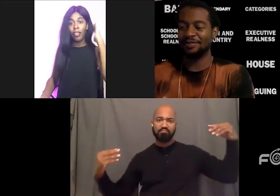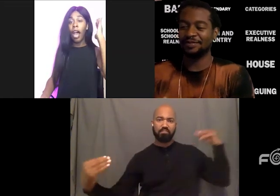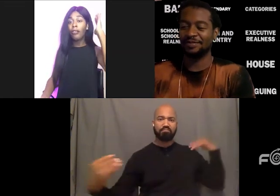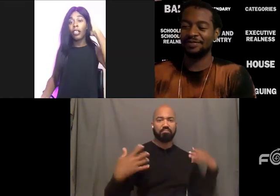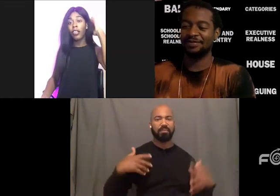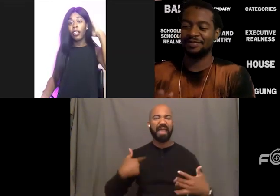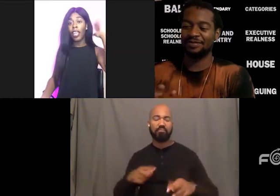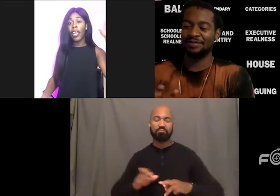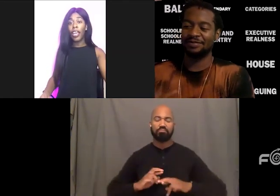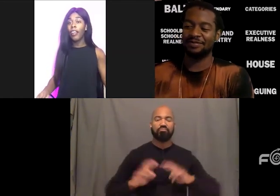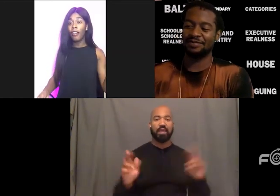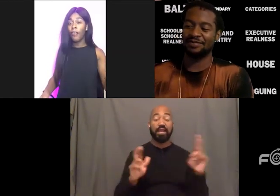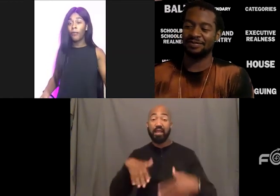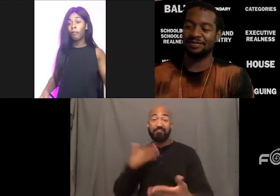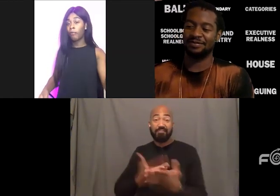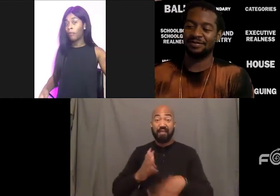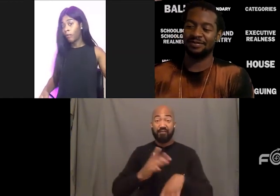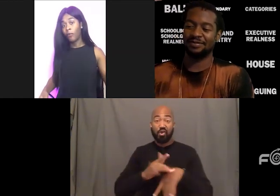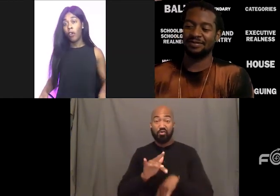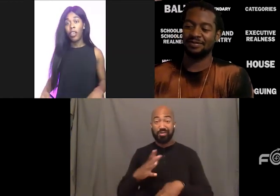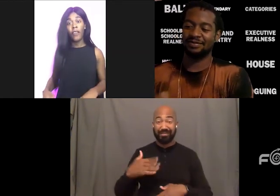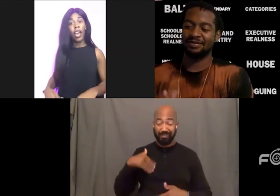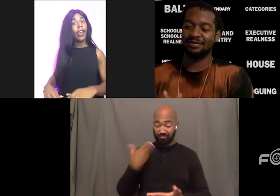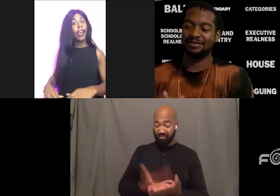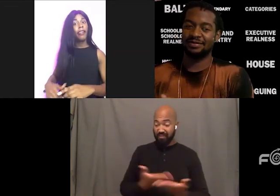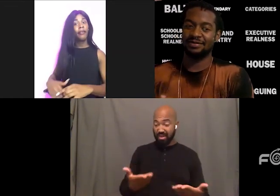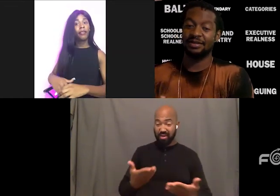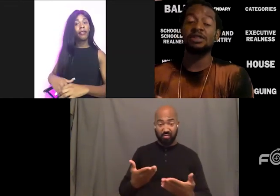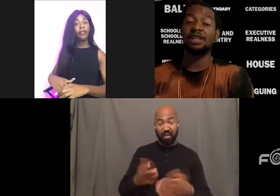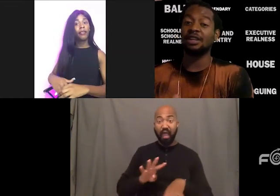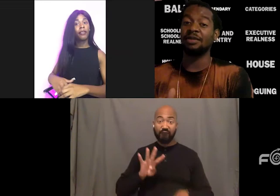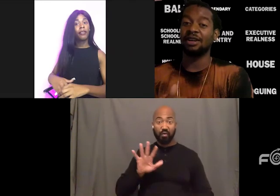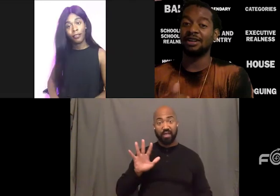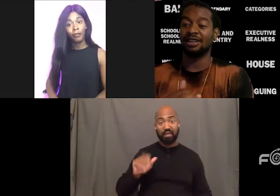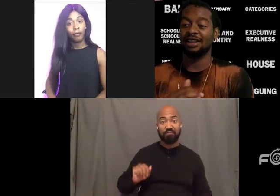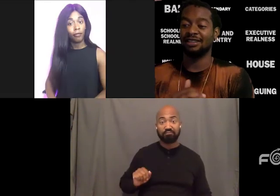I was early. I got here at 45. You did, you were early.